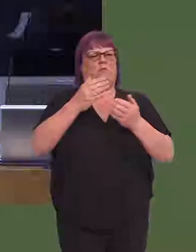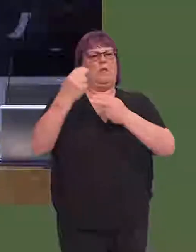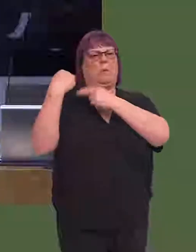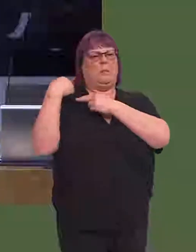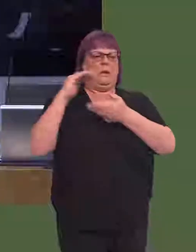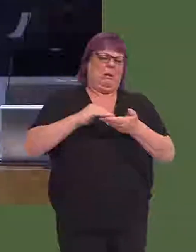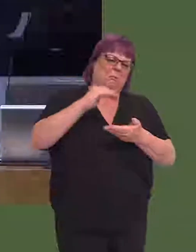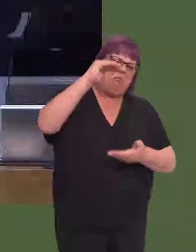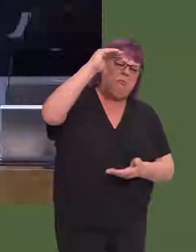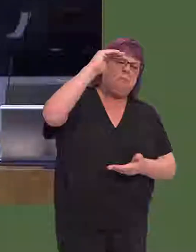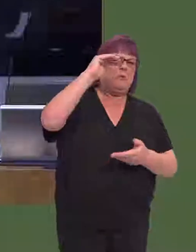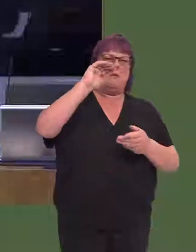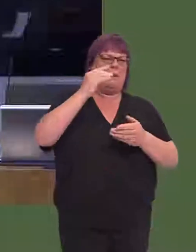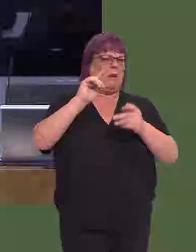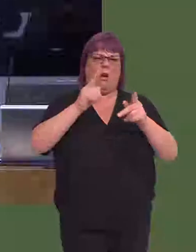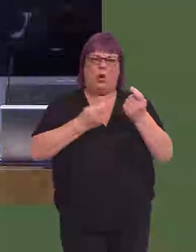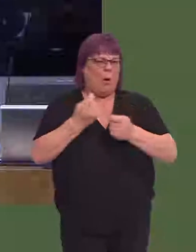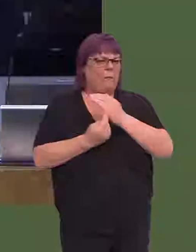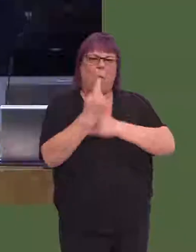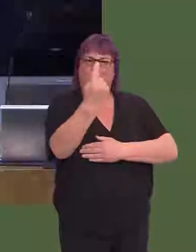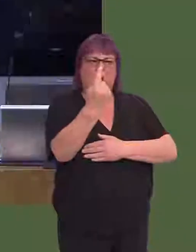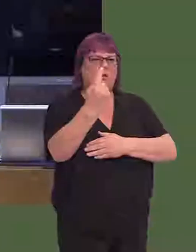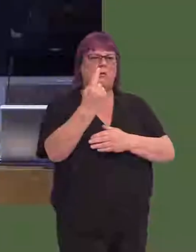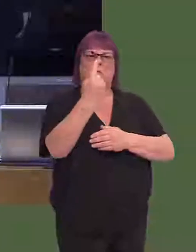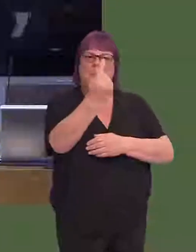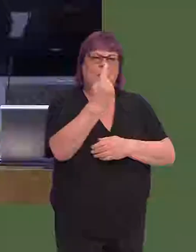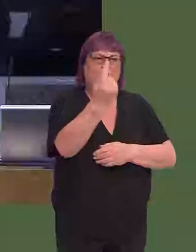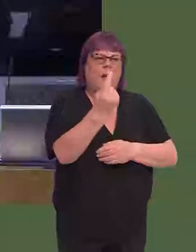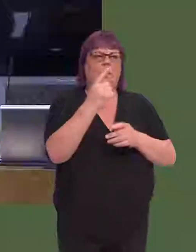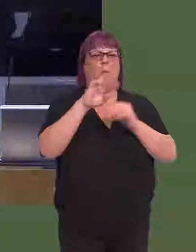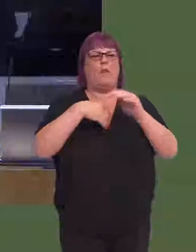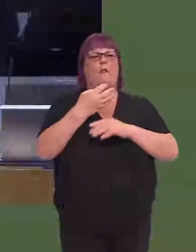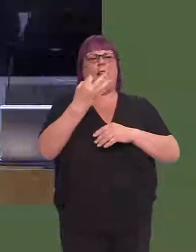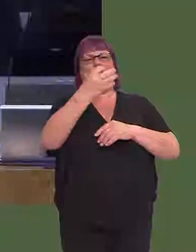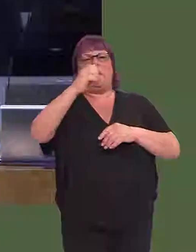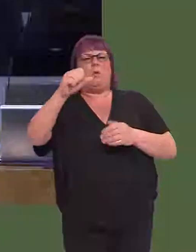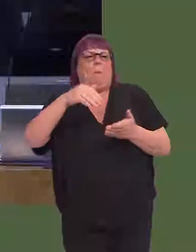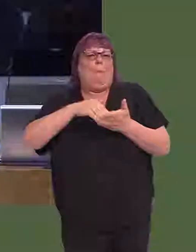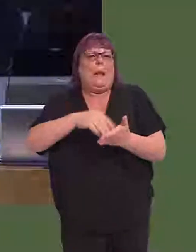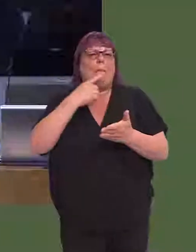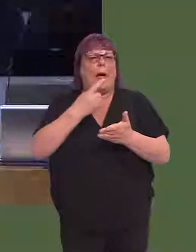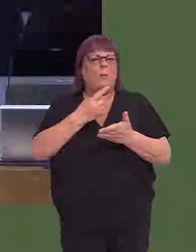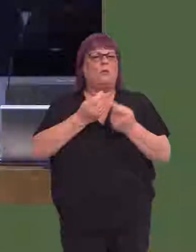said to be too large for a single individual, managing a budget of over £800 million a